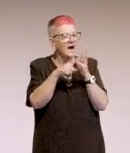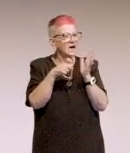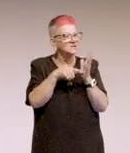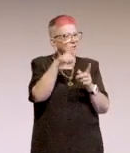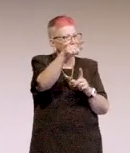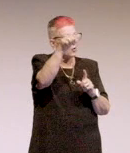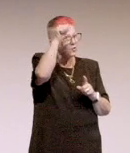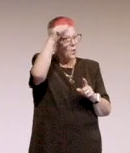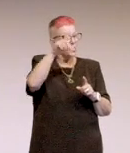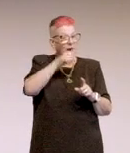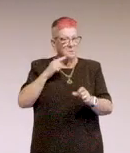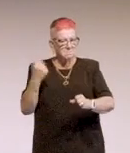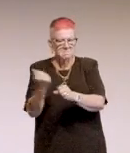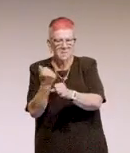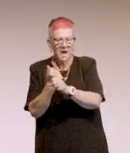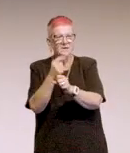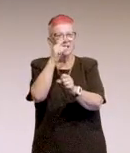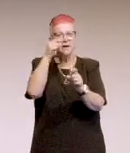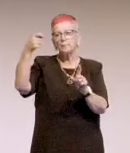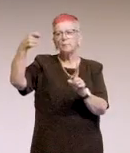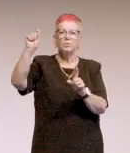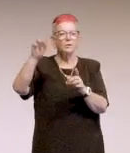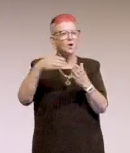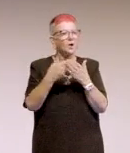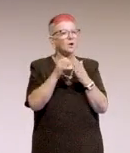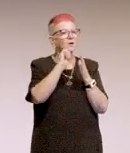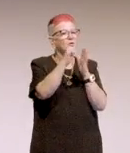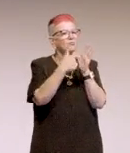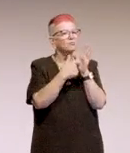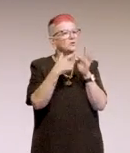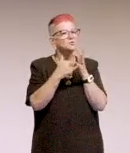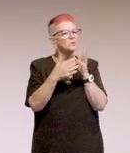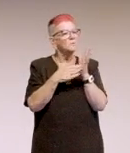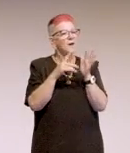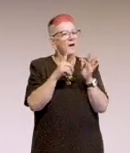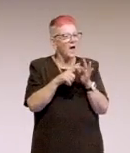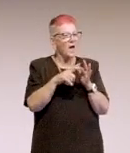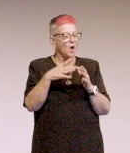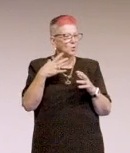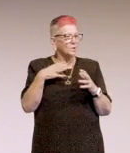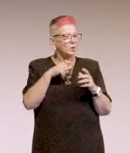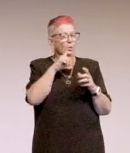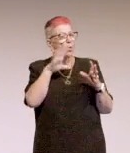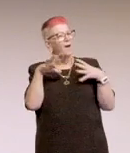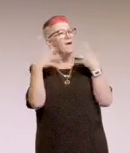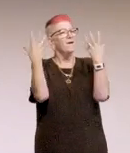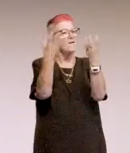push something to production to put a little tick on their resume. Designers, analysts, developers, testers, and authors.